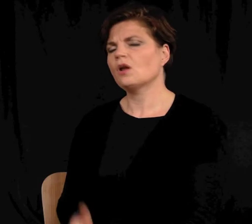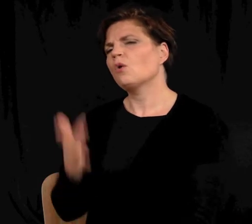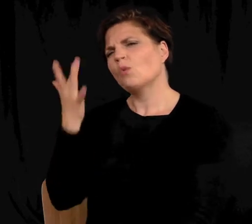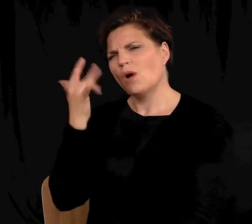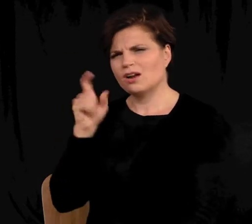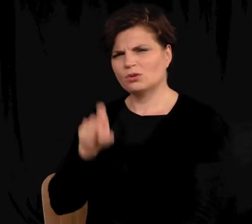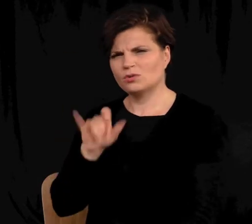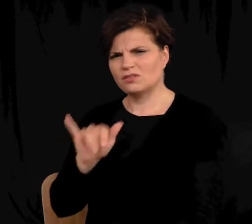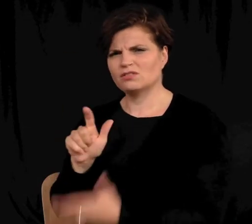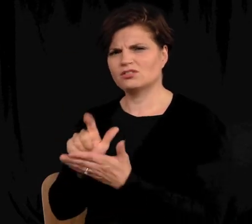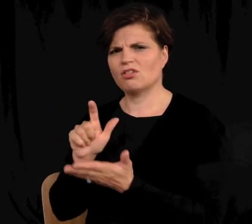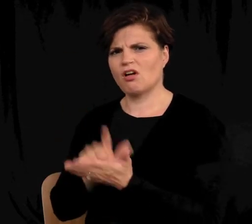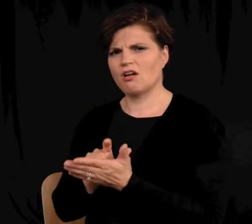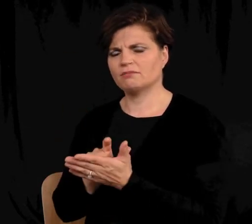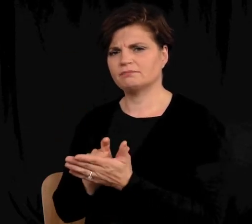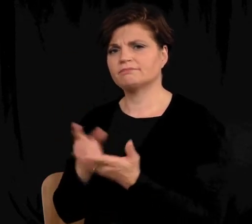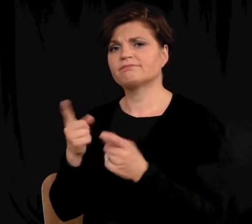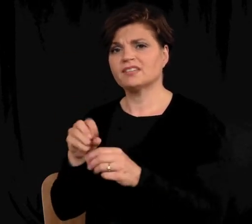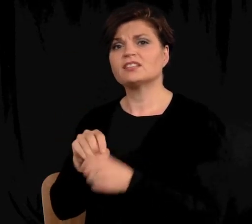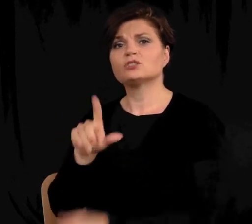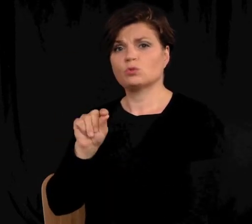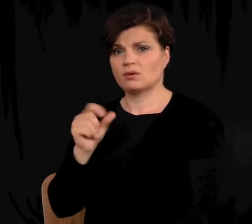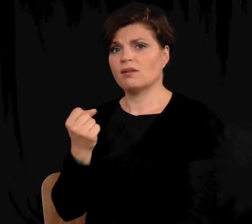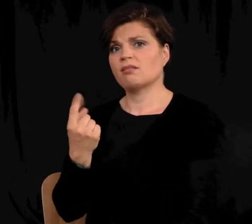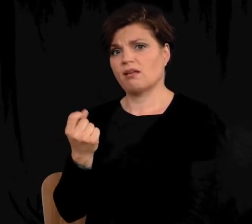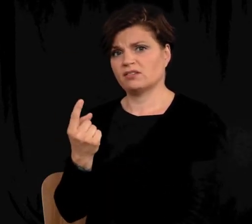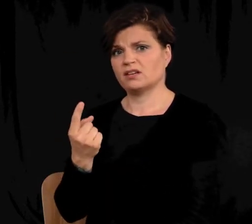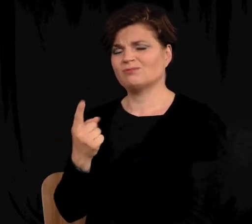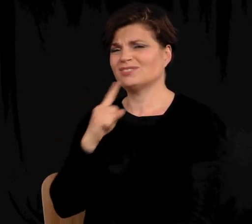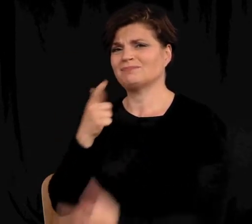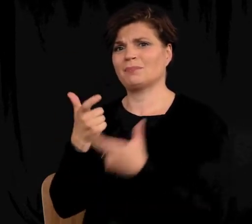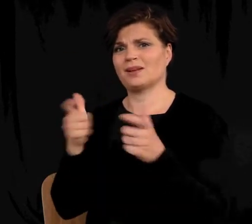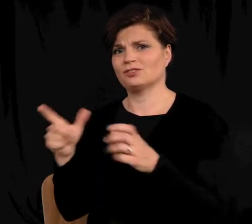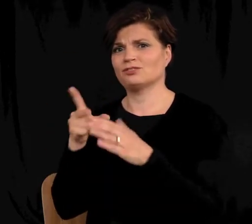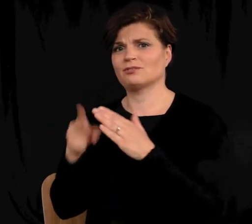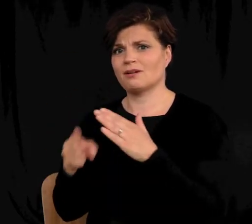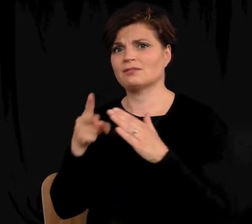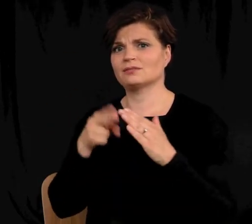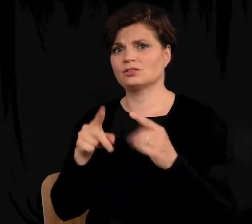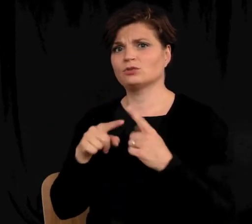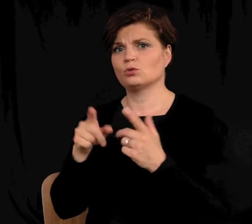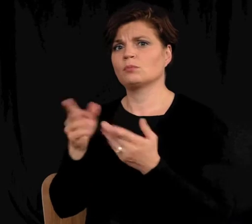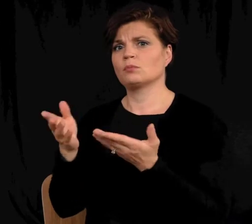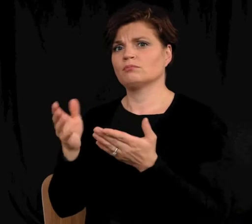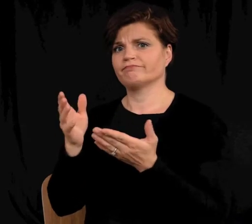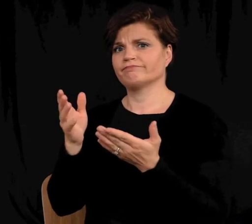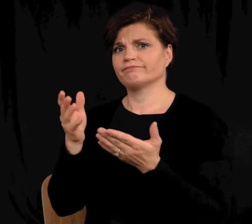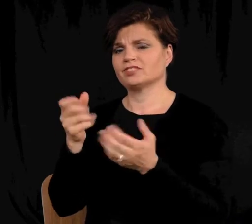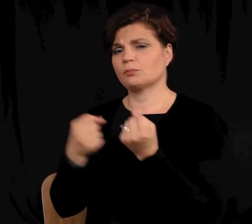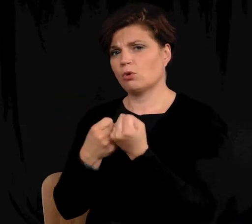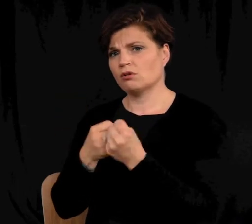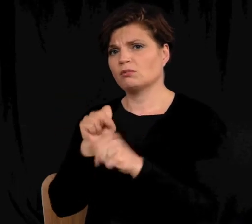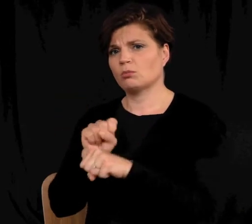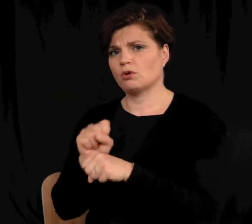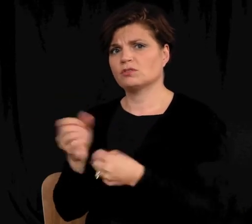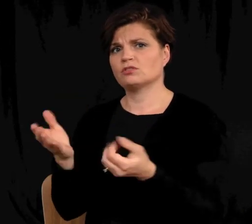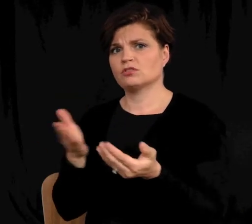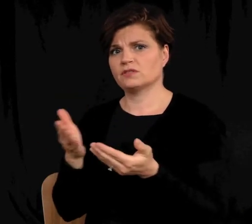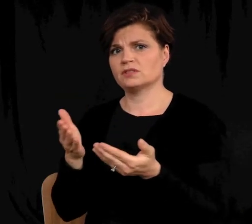Why did we need this law? In 2011, there were major cuts to supported employment services